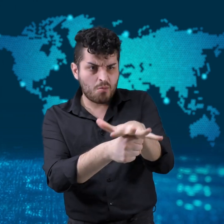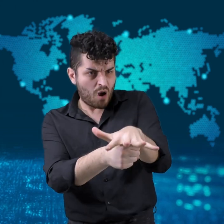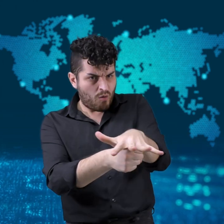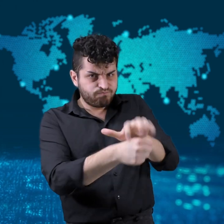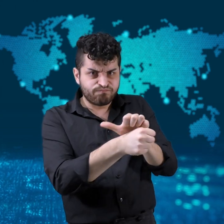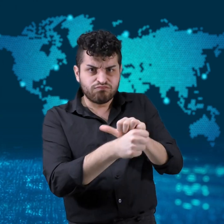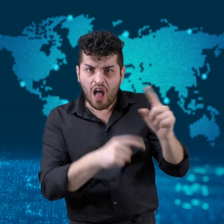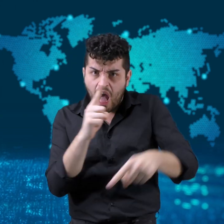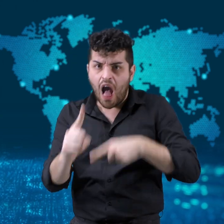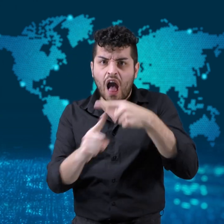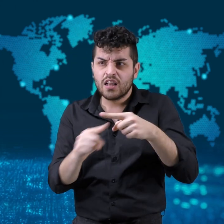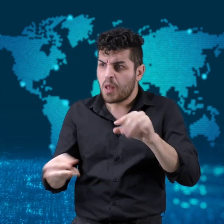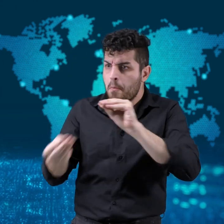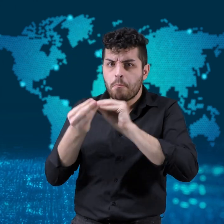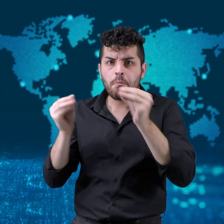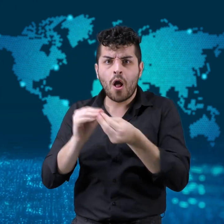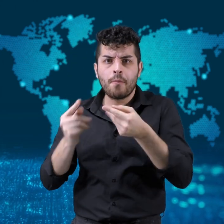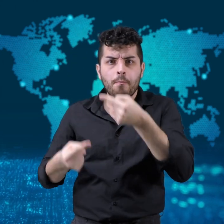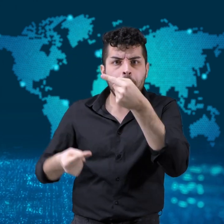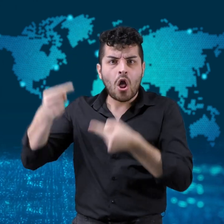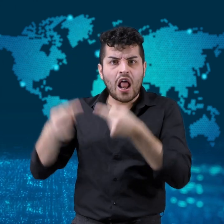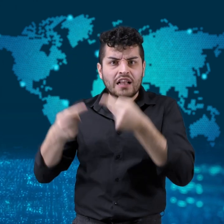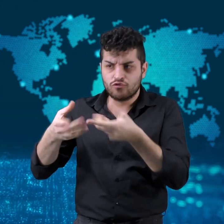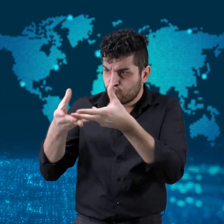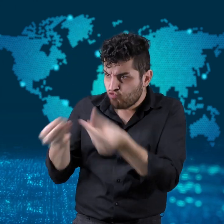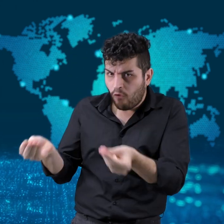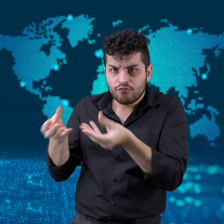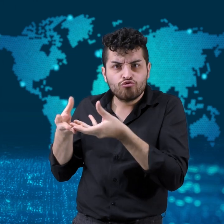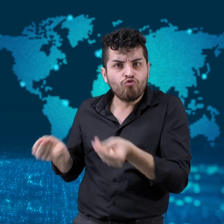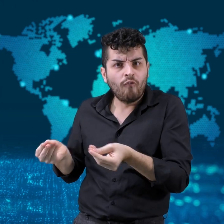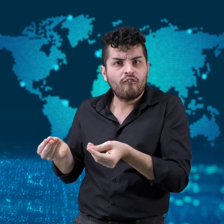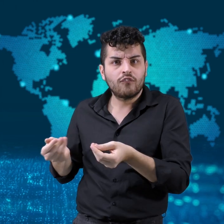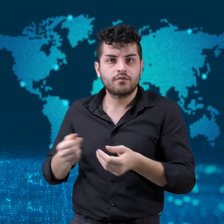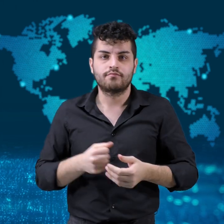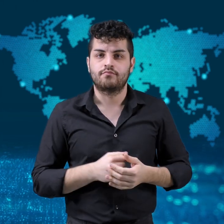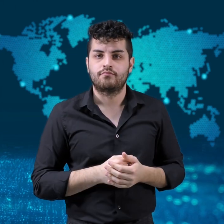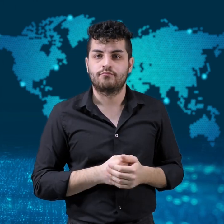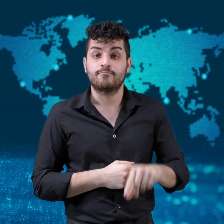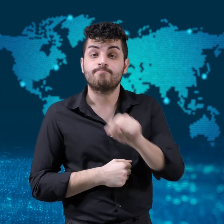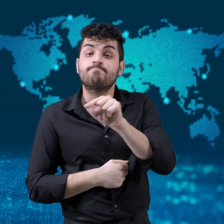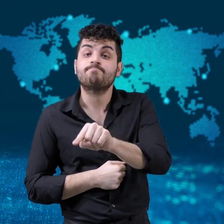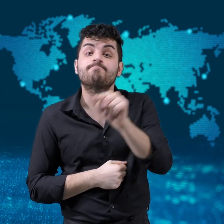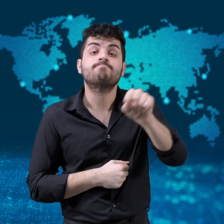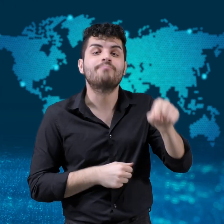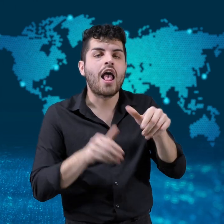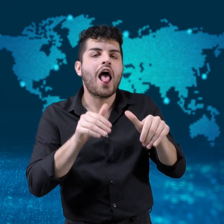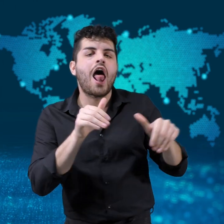Some elections were surrounded by controversy.